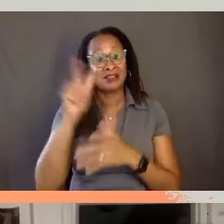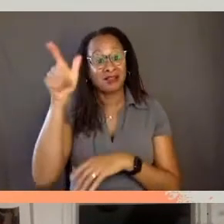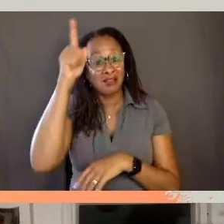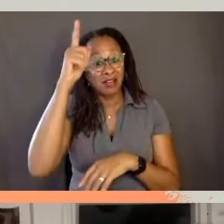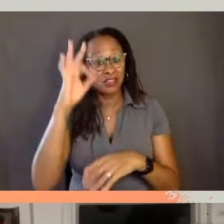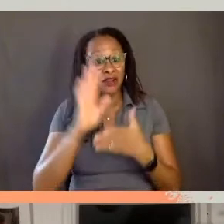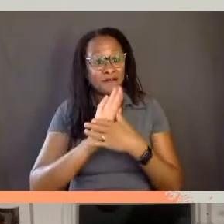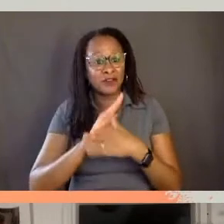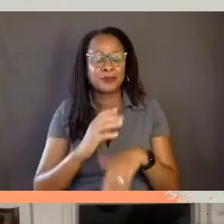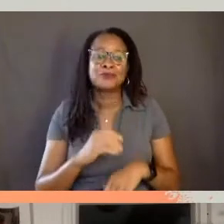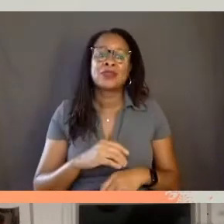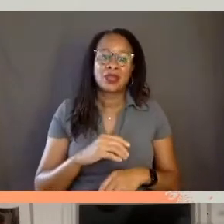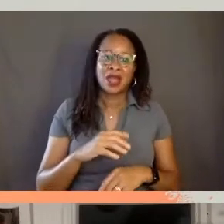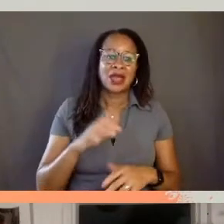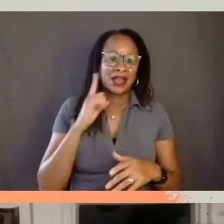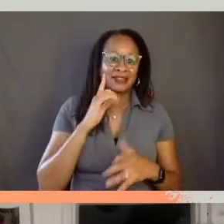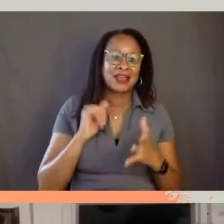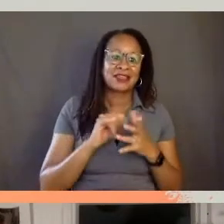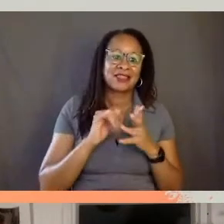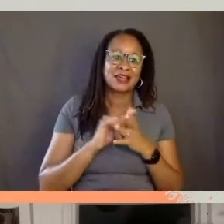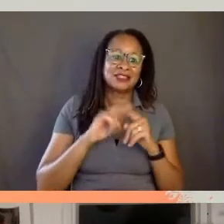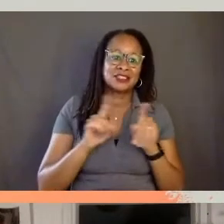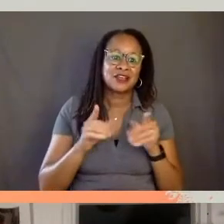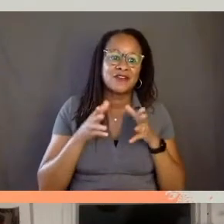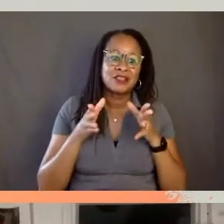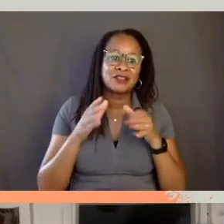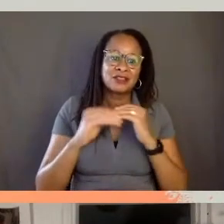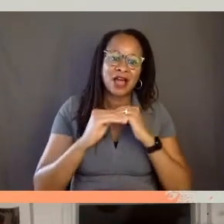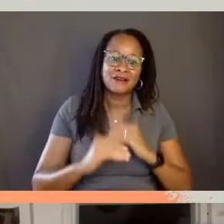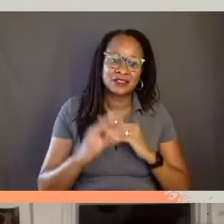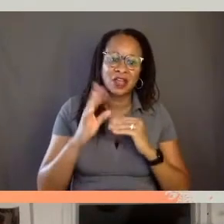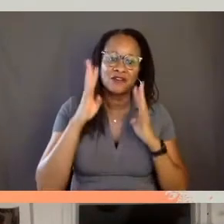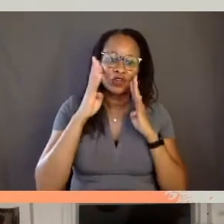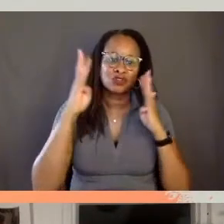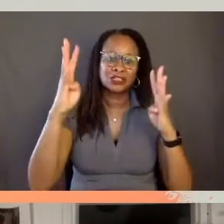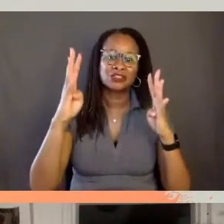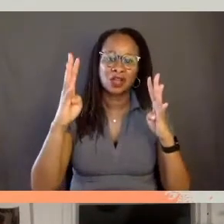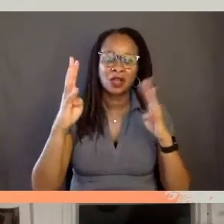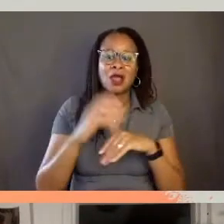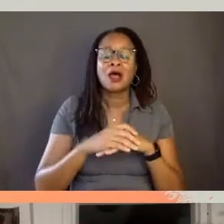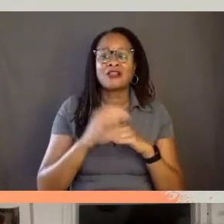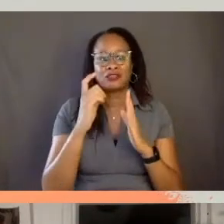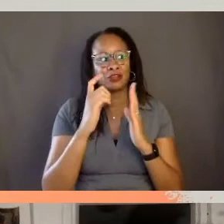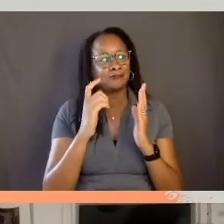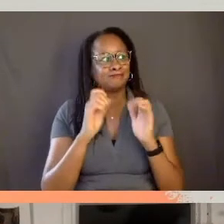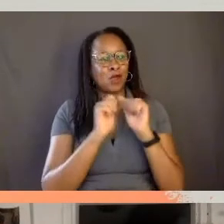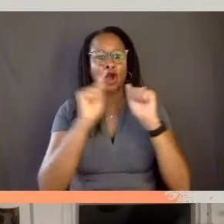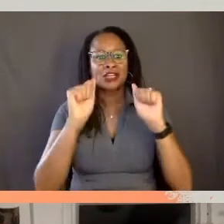And I think like these different levels of creating sort of an architecture of the film also interact with the way